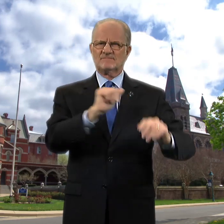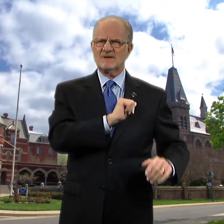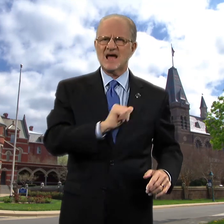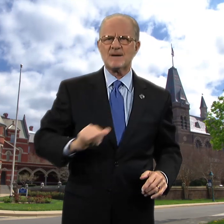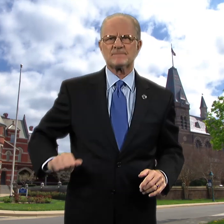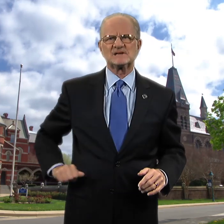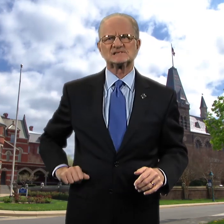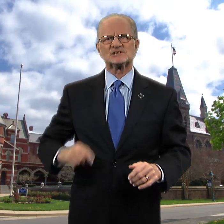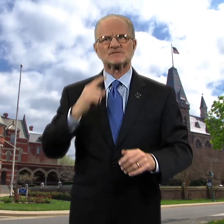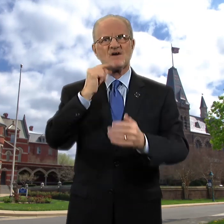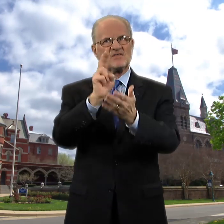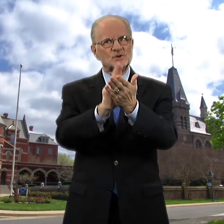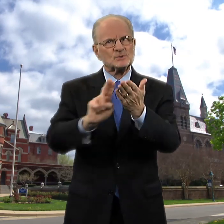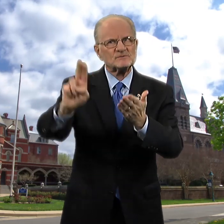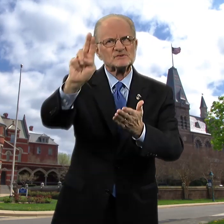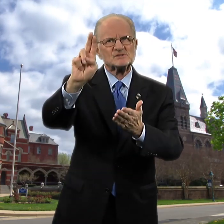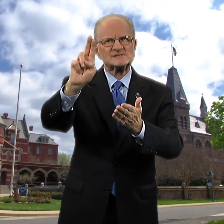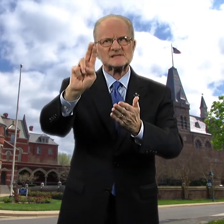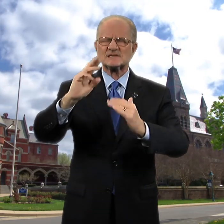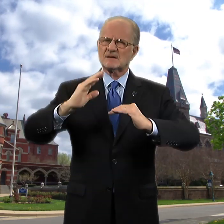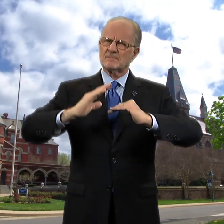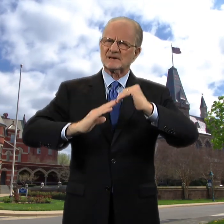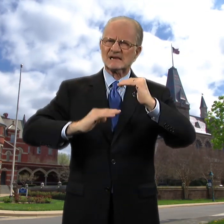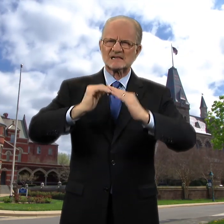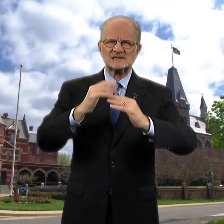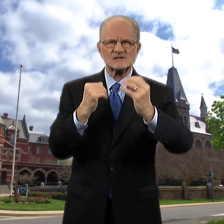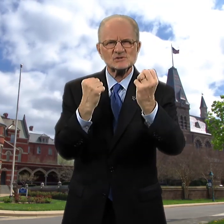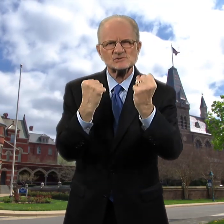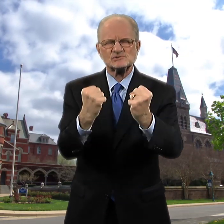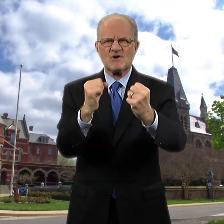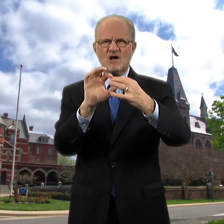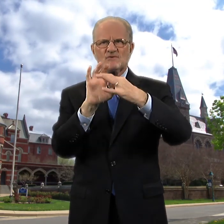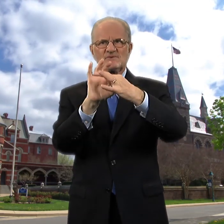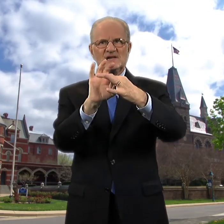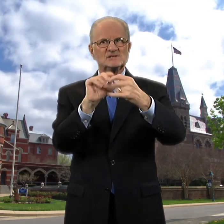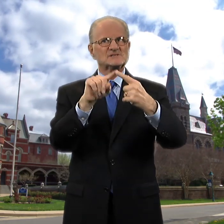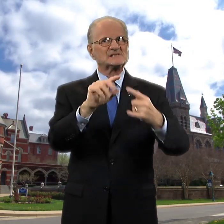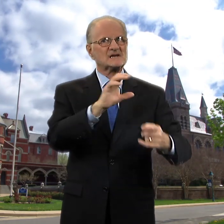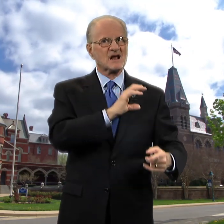for the university, building strong relations